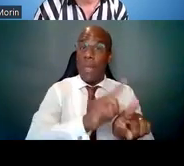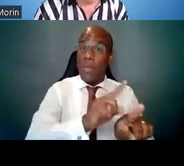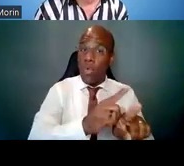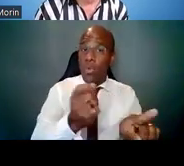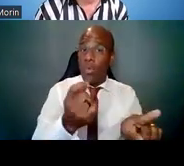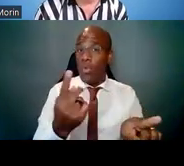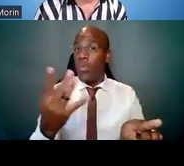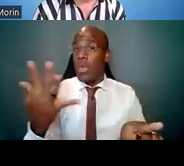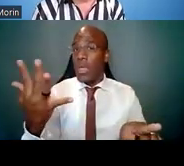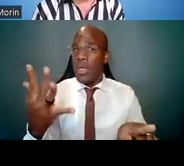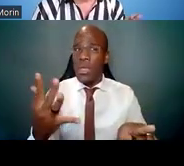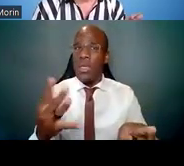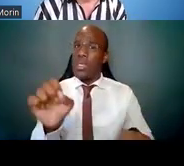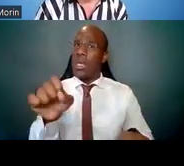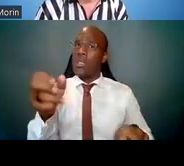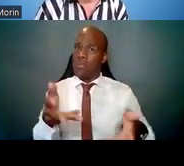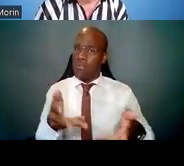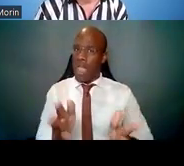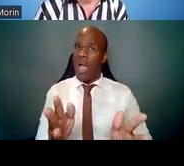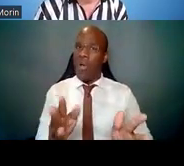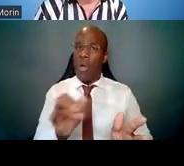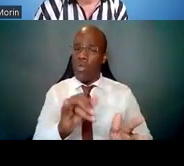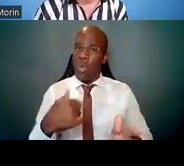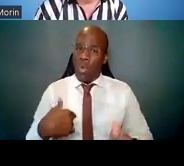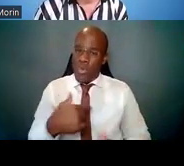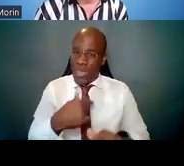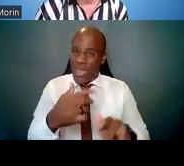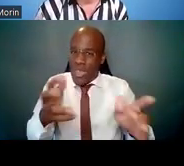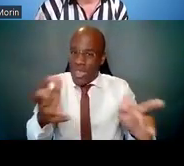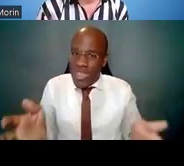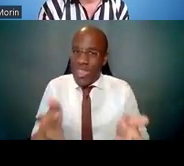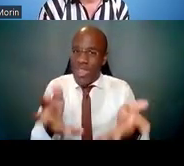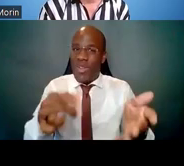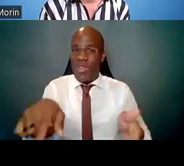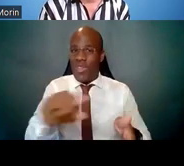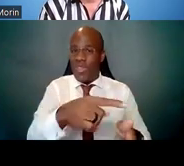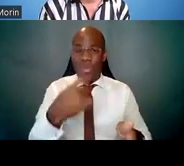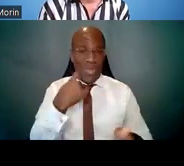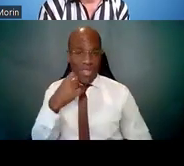And to go back what Ericka said earlier, you need to make it make sense.